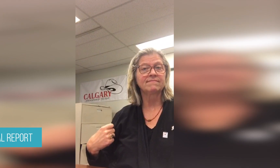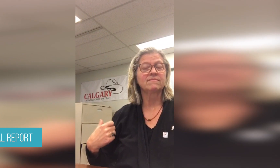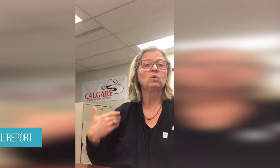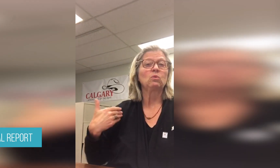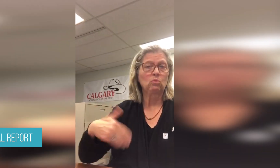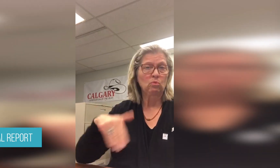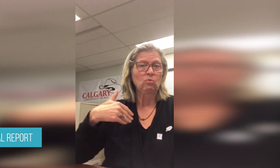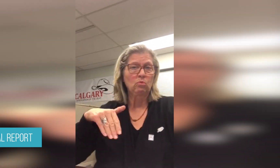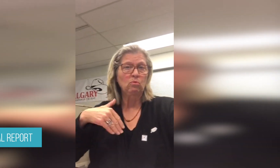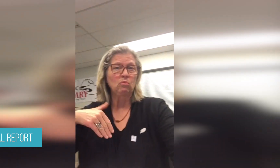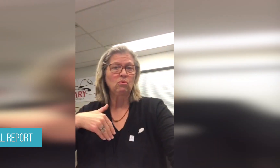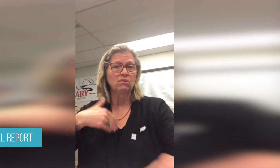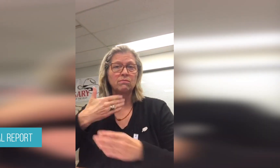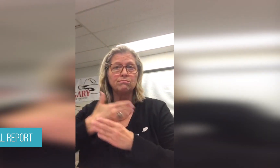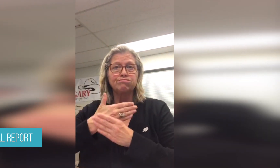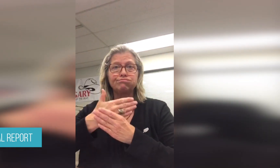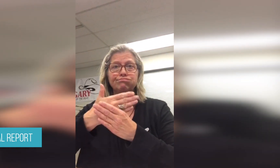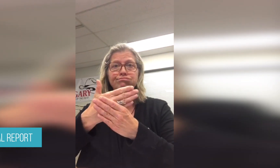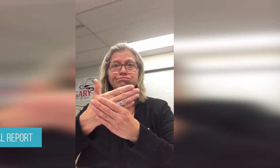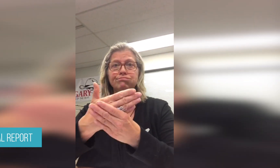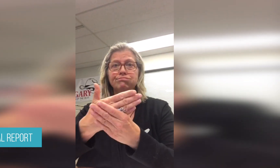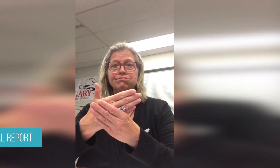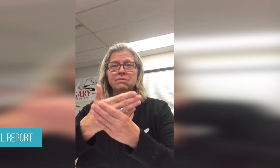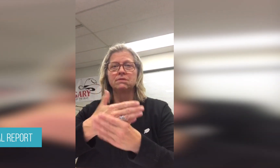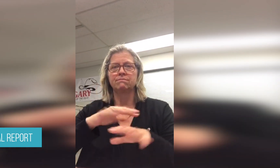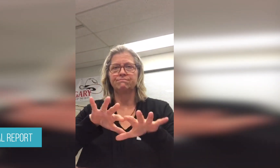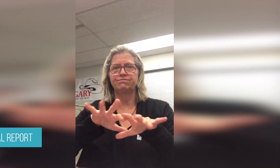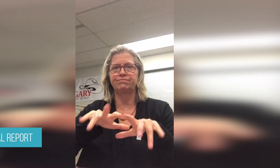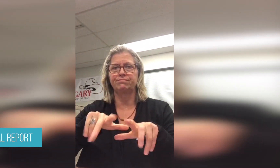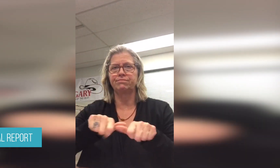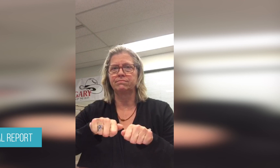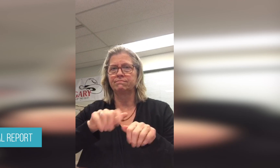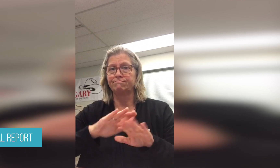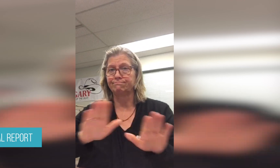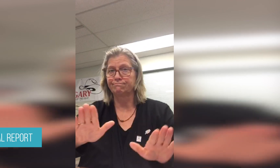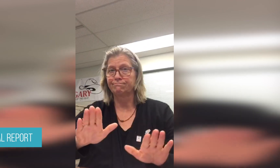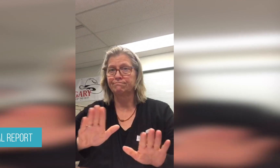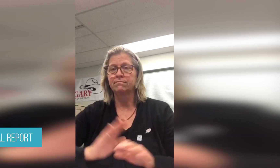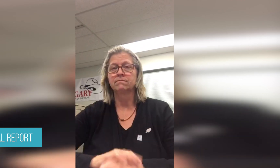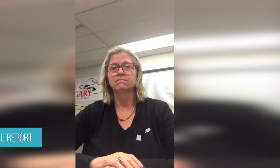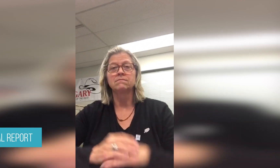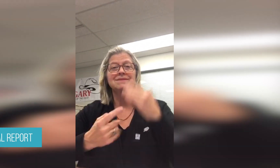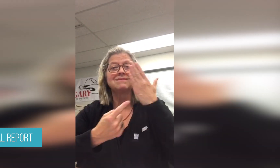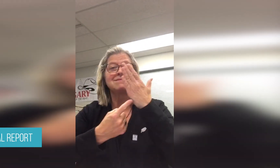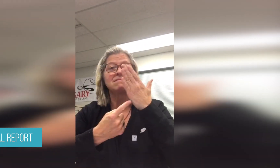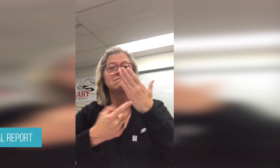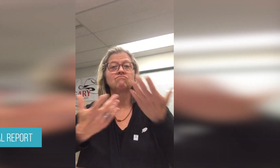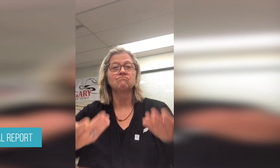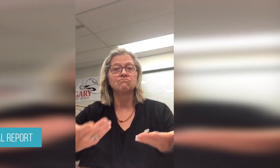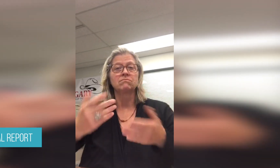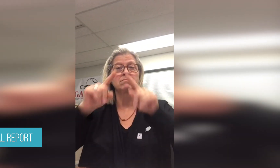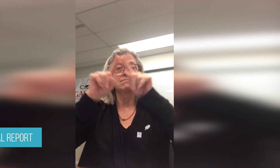They stole storage files and technology including computers,